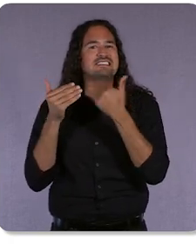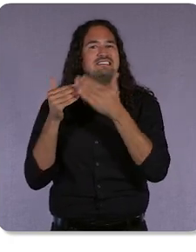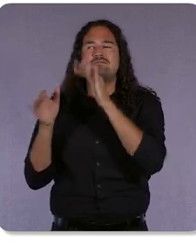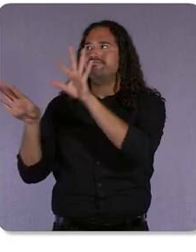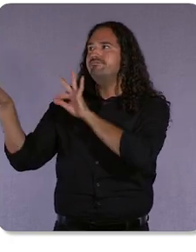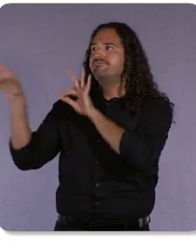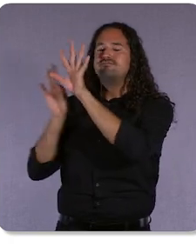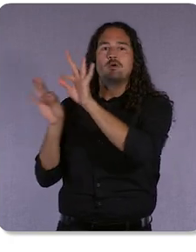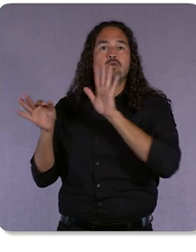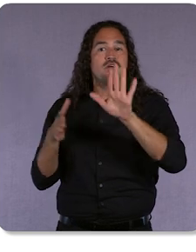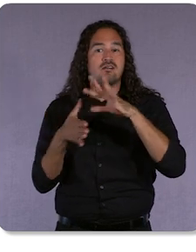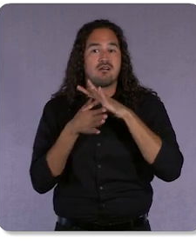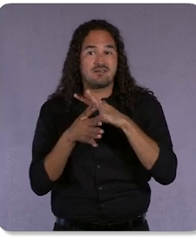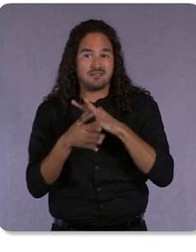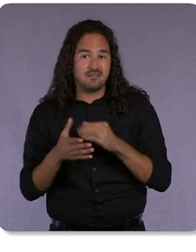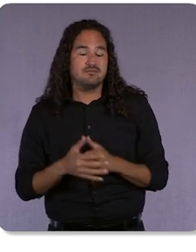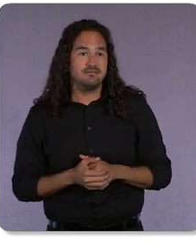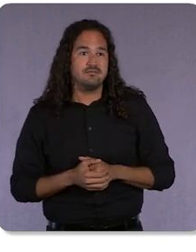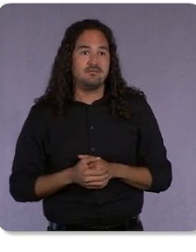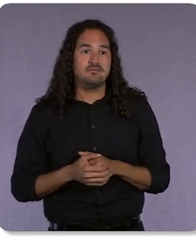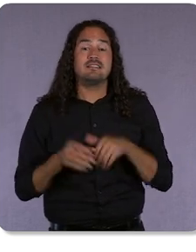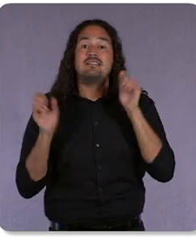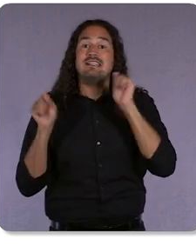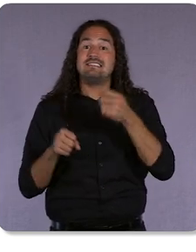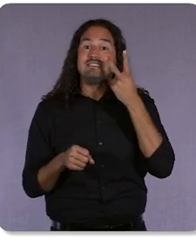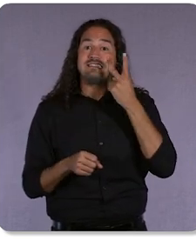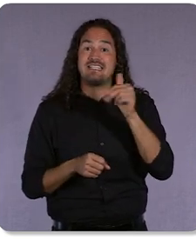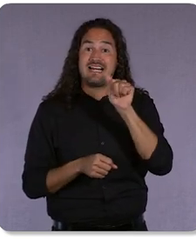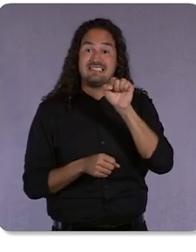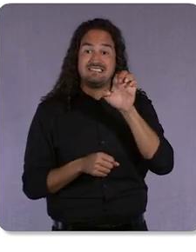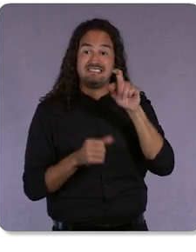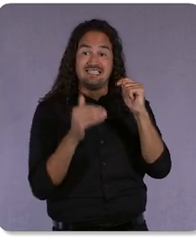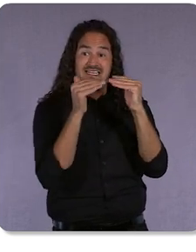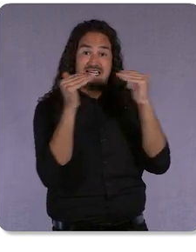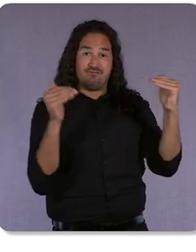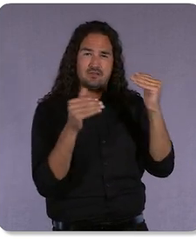And, you’ll be able to see asset level insights to help you understand how